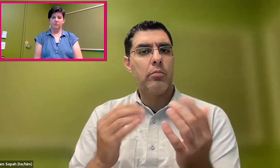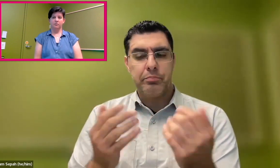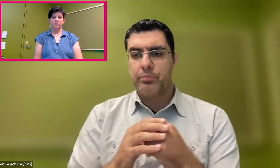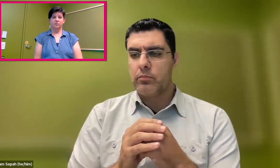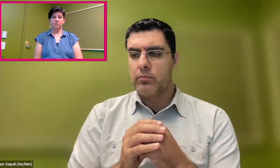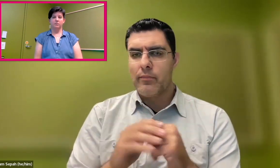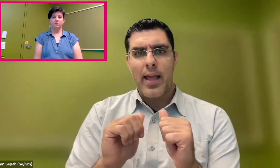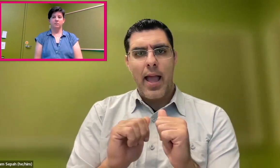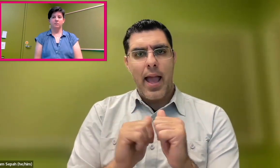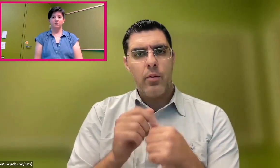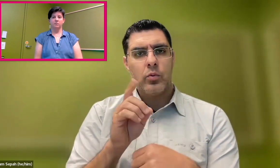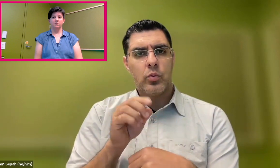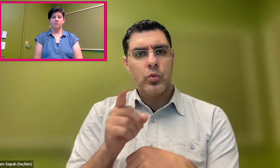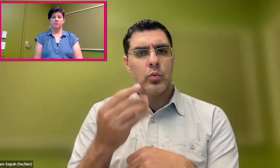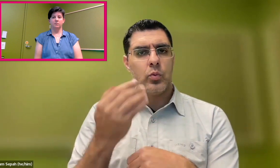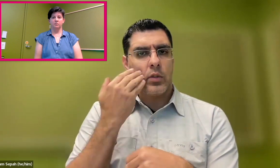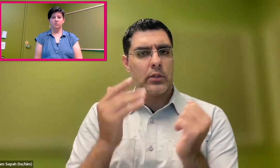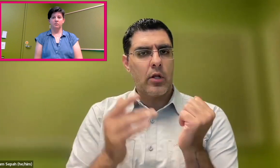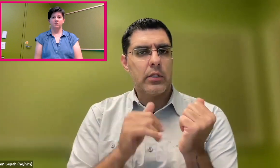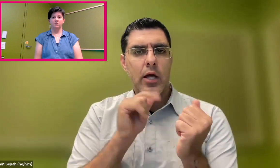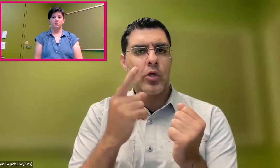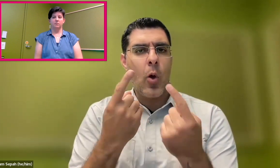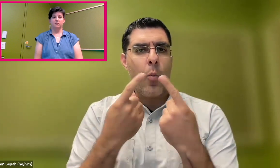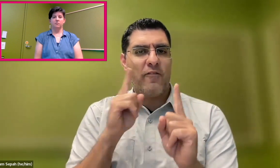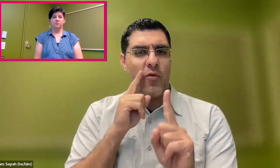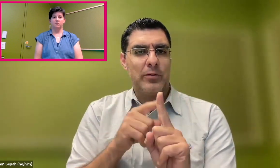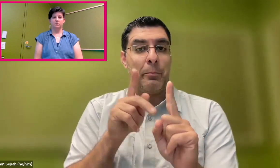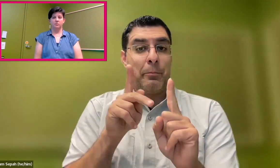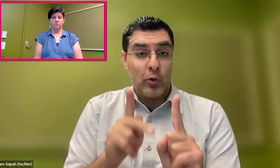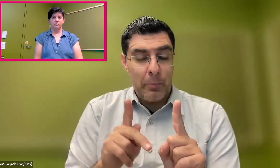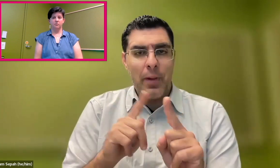But the question is, how do you know that technology